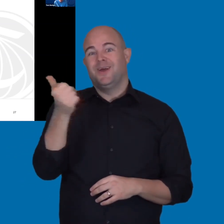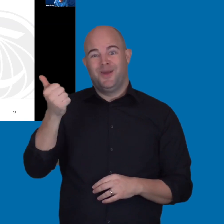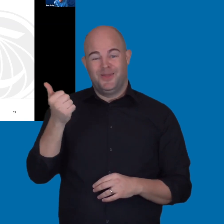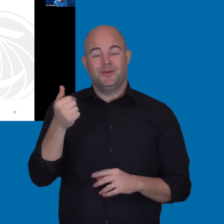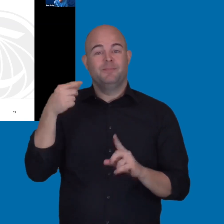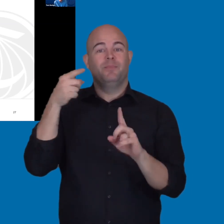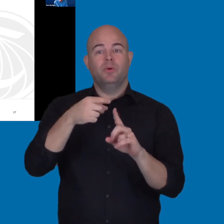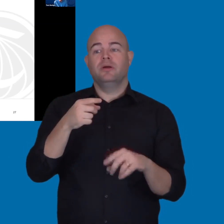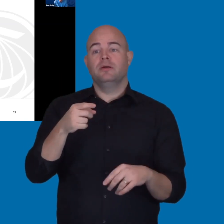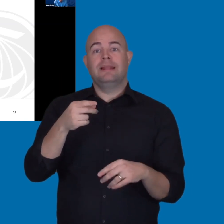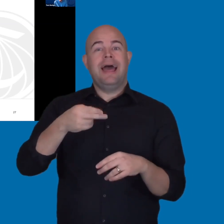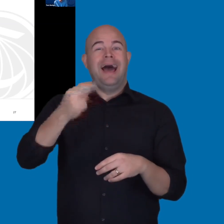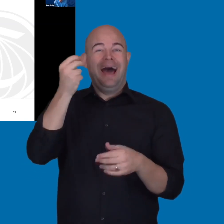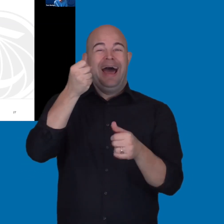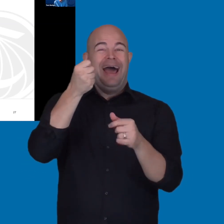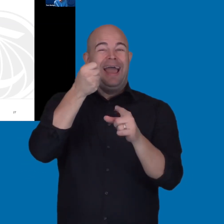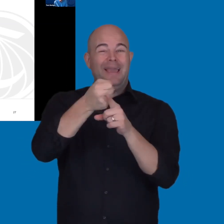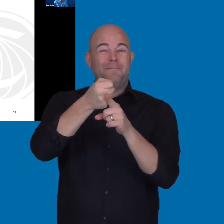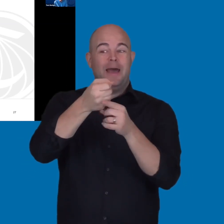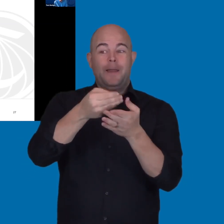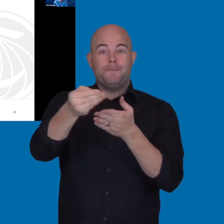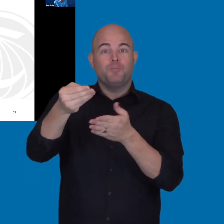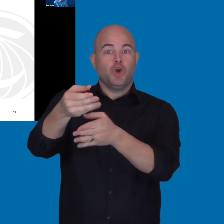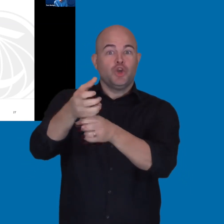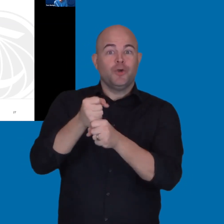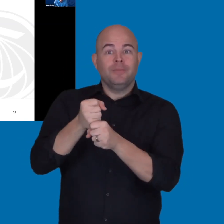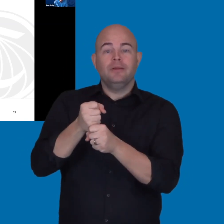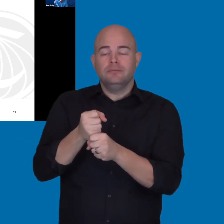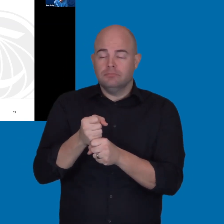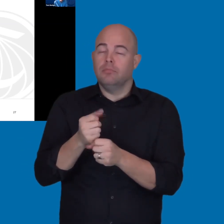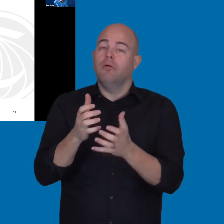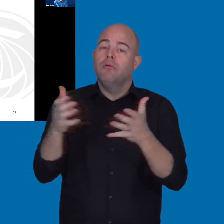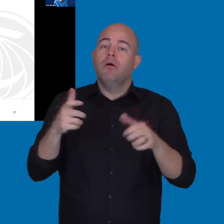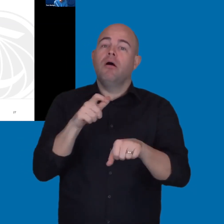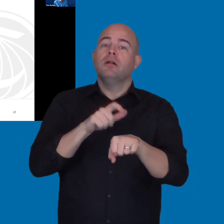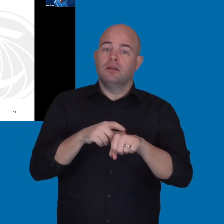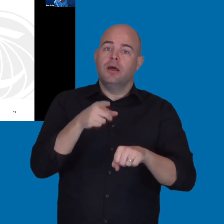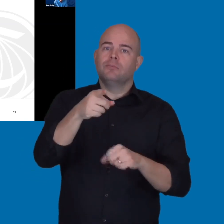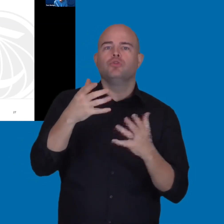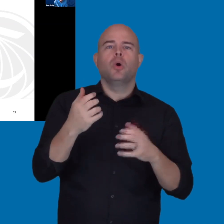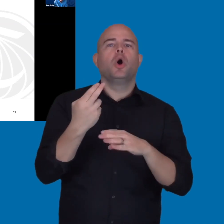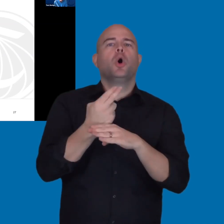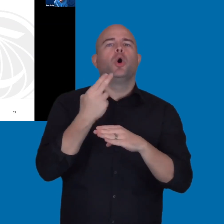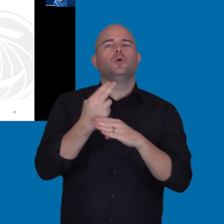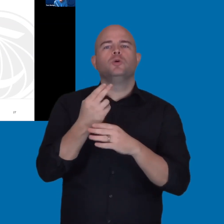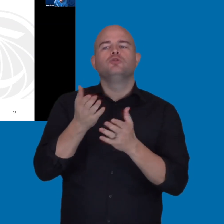Agreed. So, another aspect of that, and I didn't cover this, is that the high impact procurements,